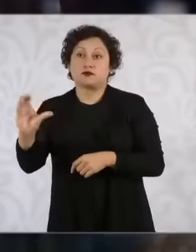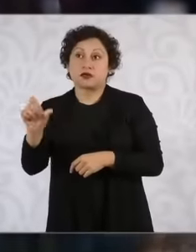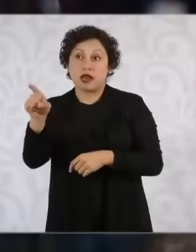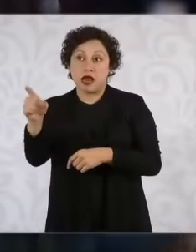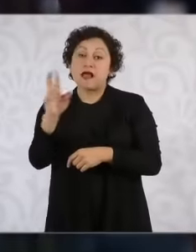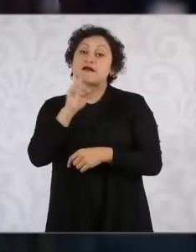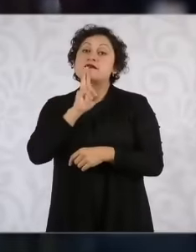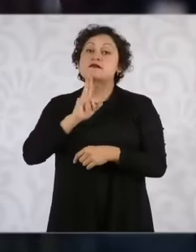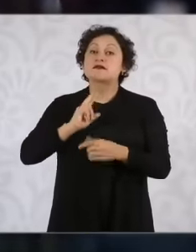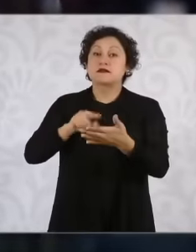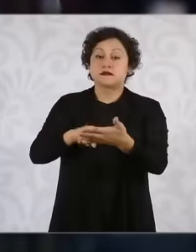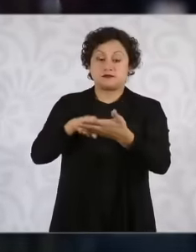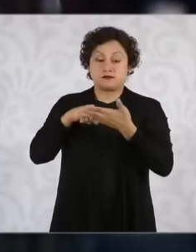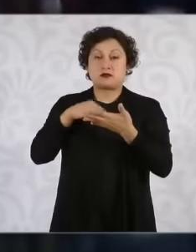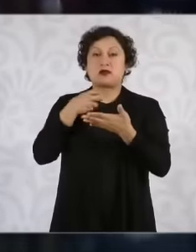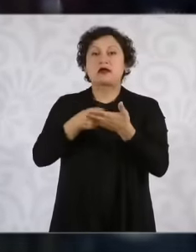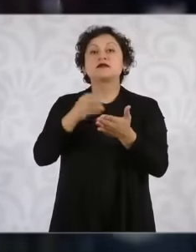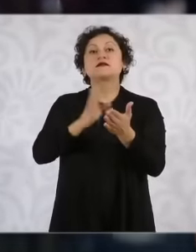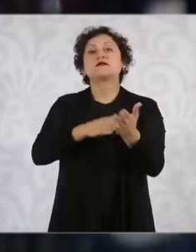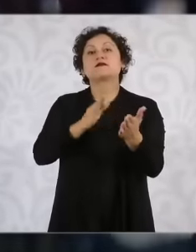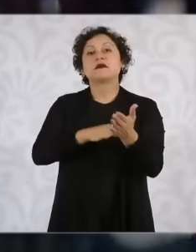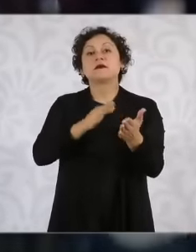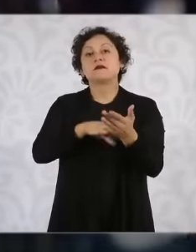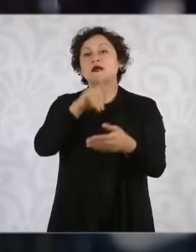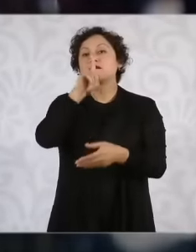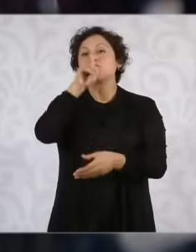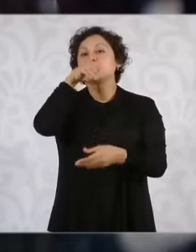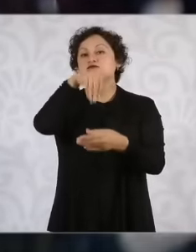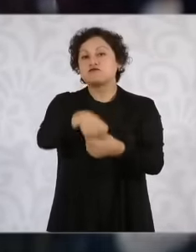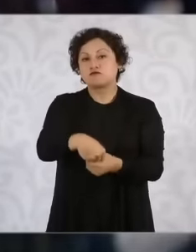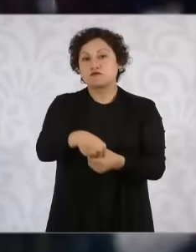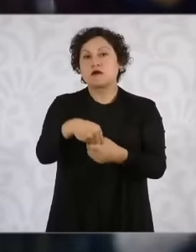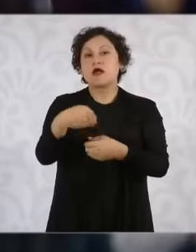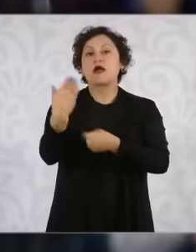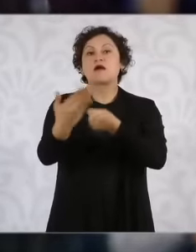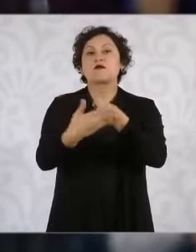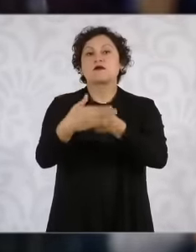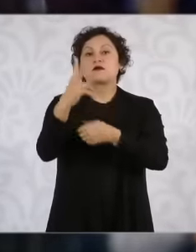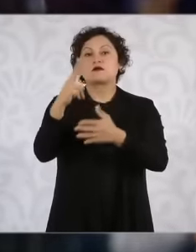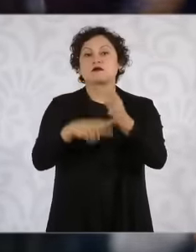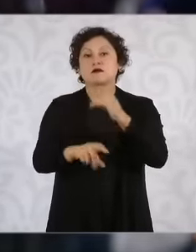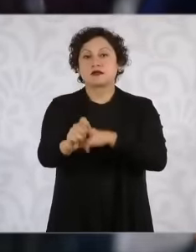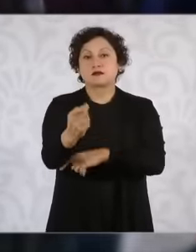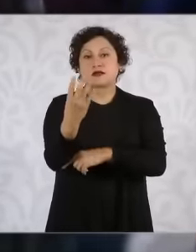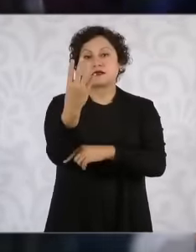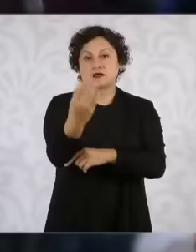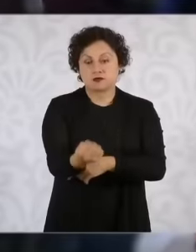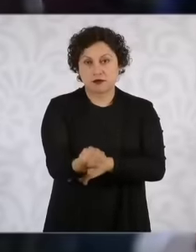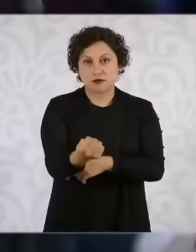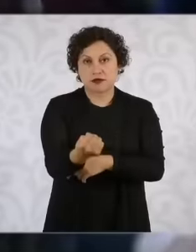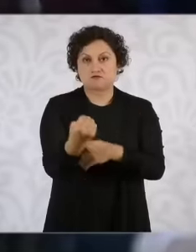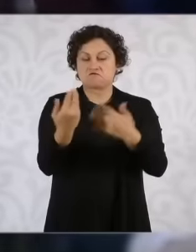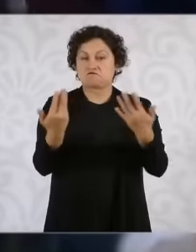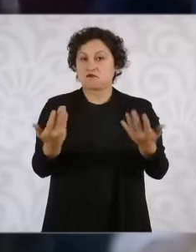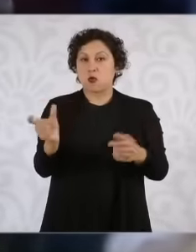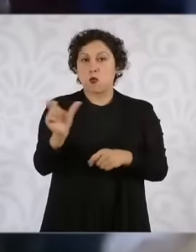national overview document is reserved until 2029, that is, when you president are in